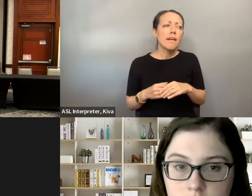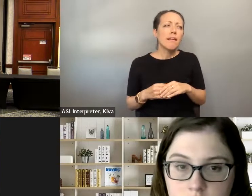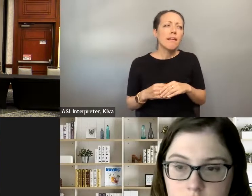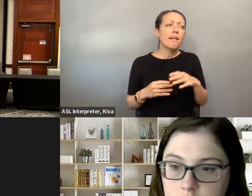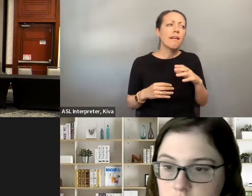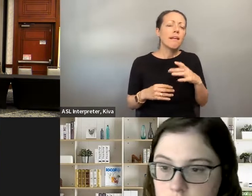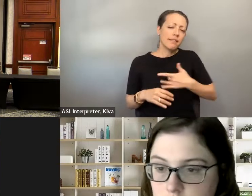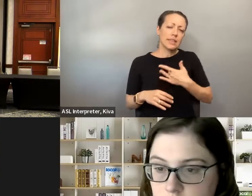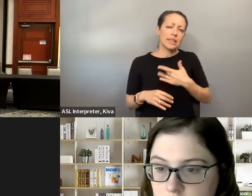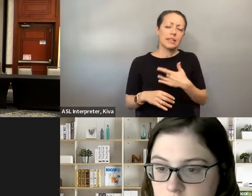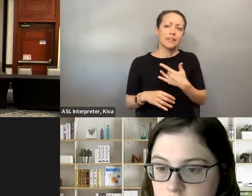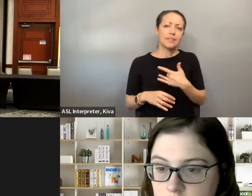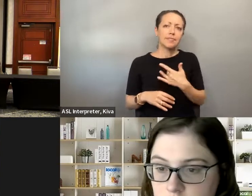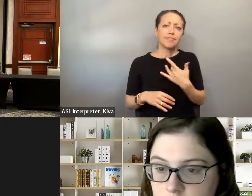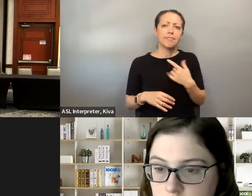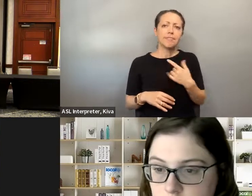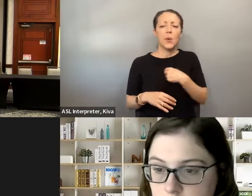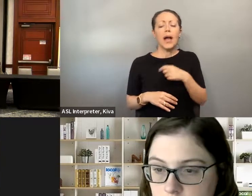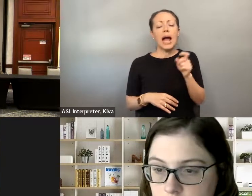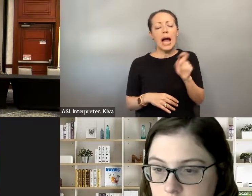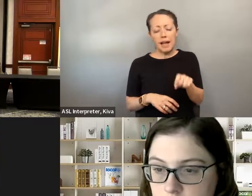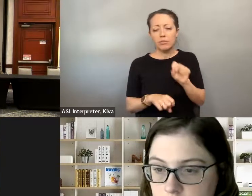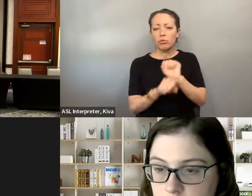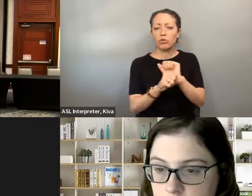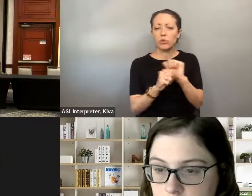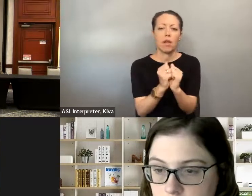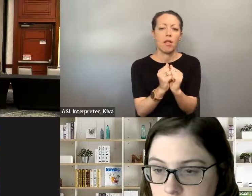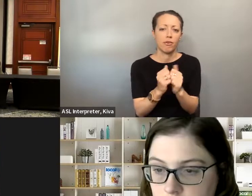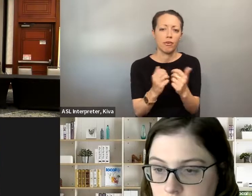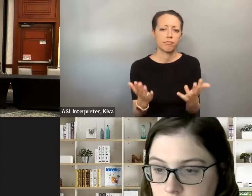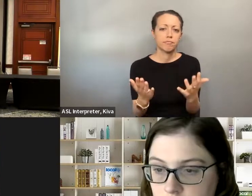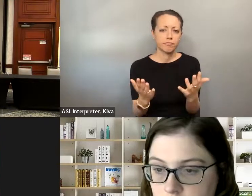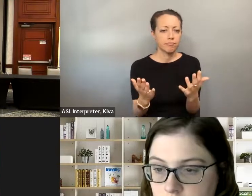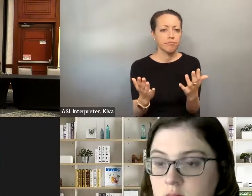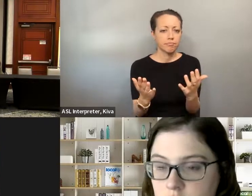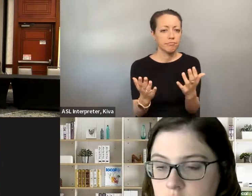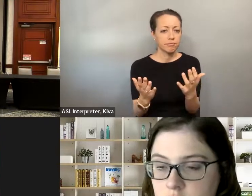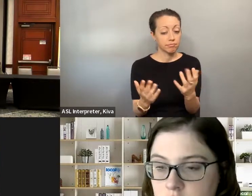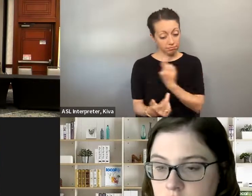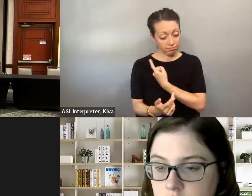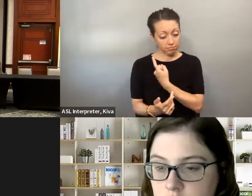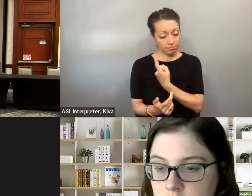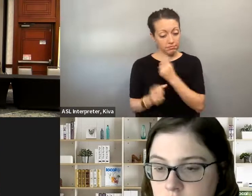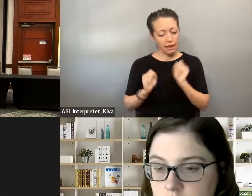throughout my years, you know, and some of them disability you know, and and some of them disability related, some of them, not disability related, and I think that you do. related, some of them not disability related. And I We have to be working with each other to let each other know.